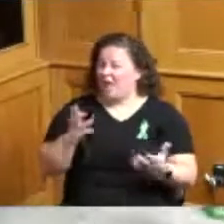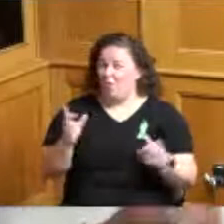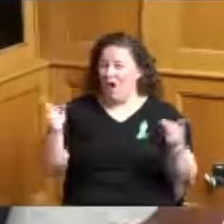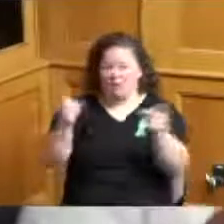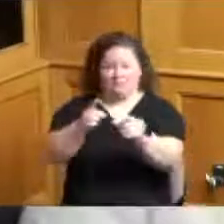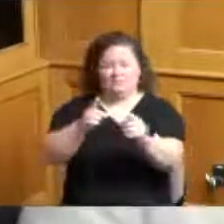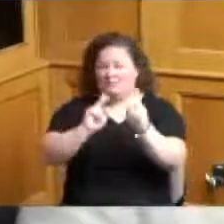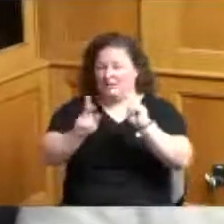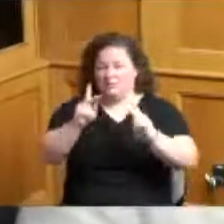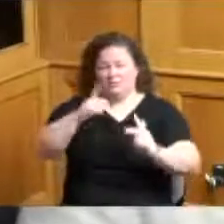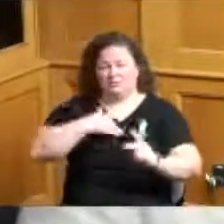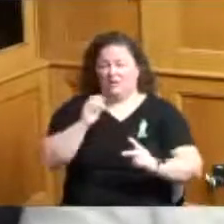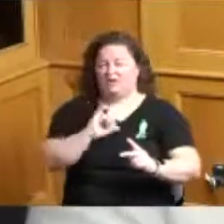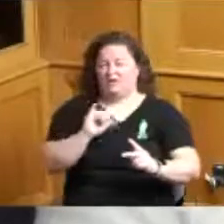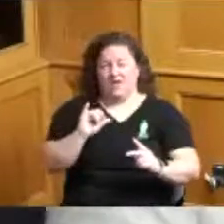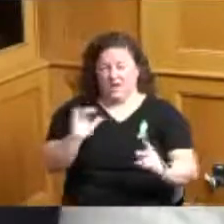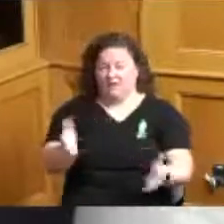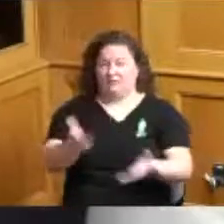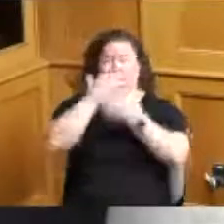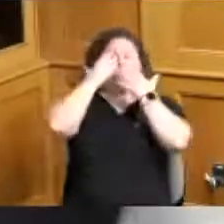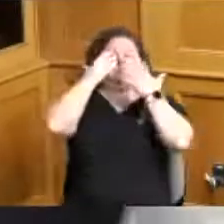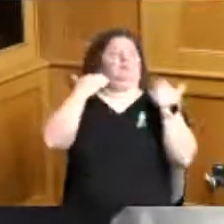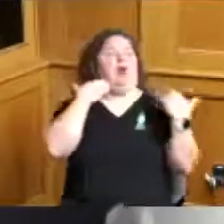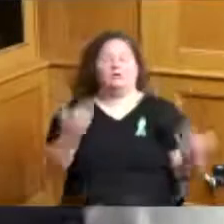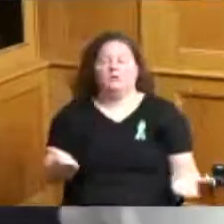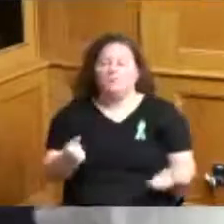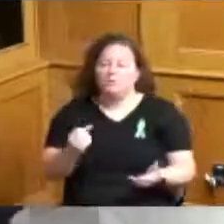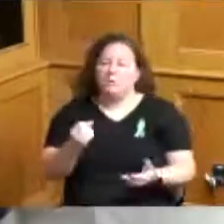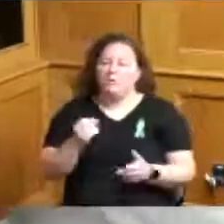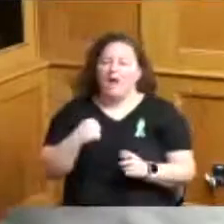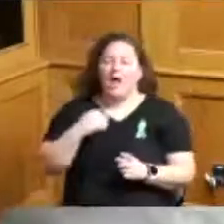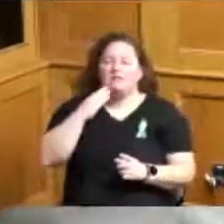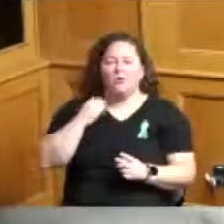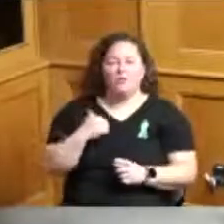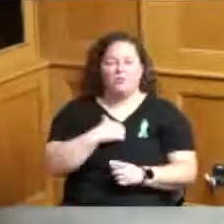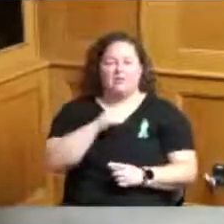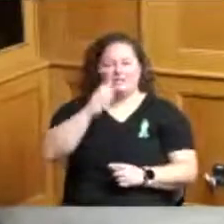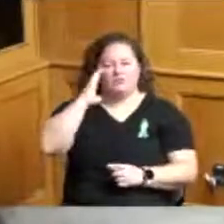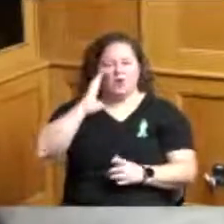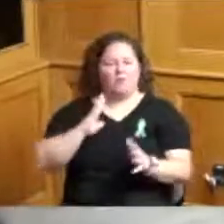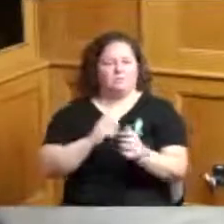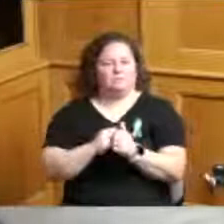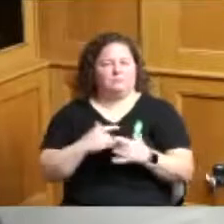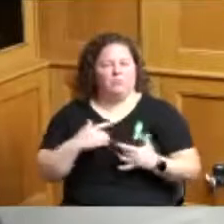this person's job is to keep up with what's going on there but I wanted to highlight that point